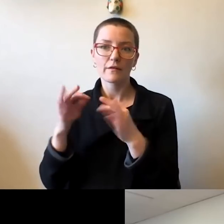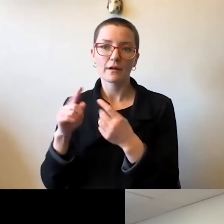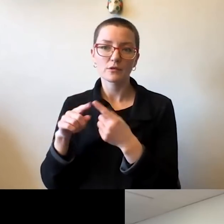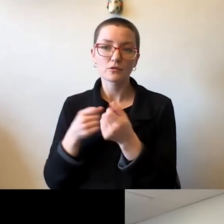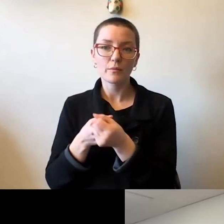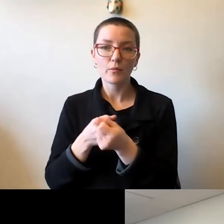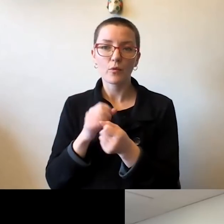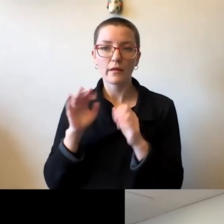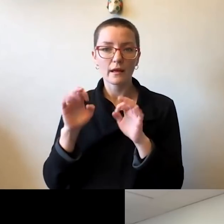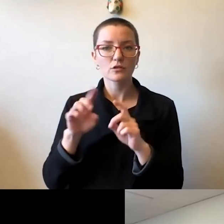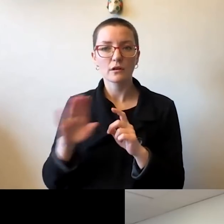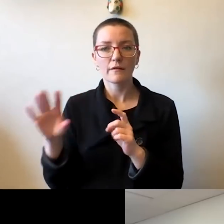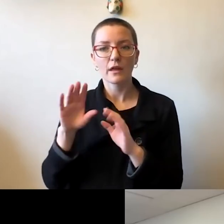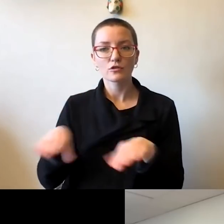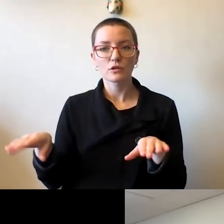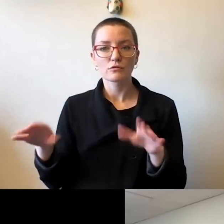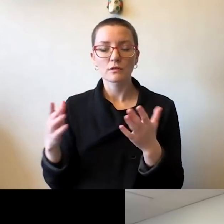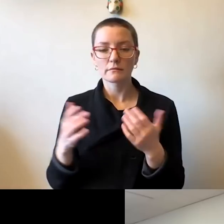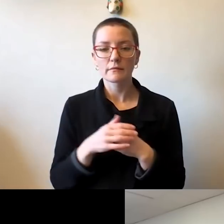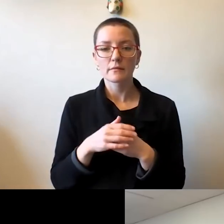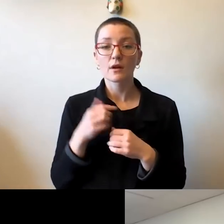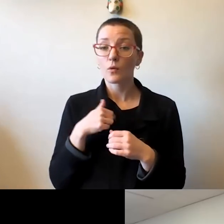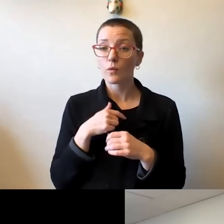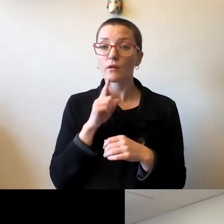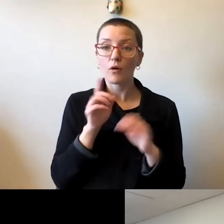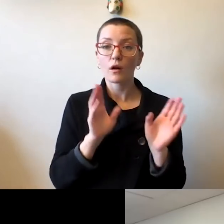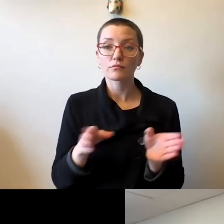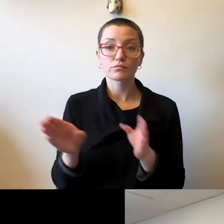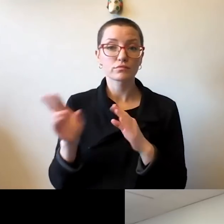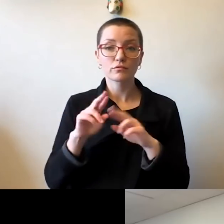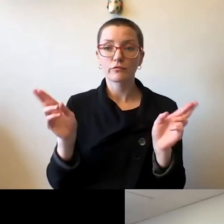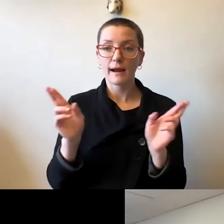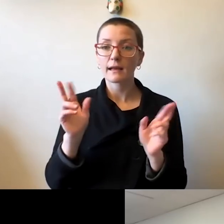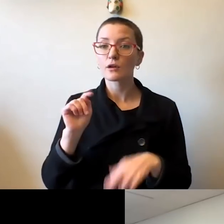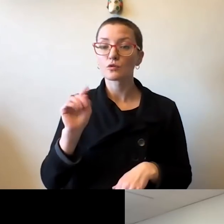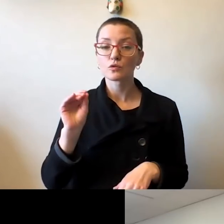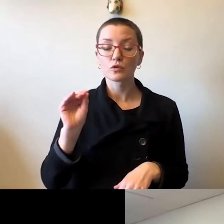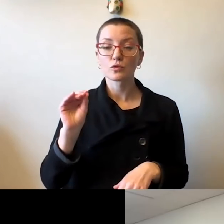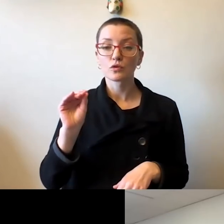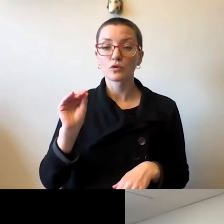So we are prepared to set some of our rainy funds, if you wish,